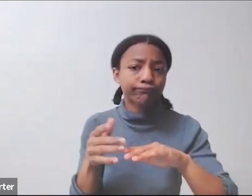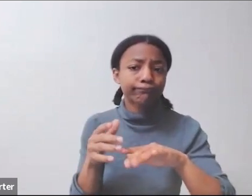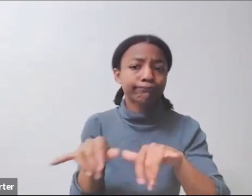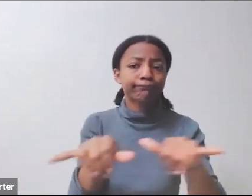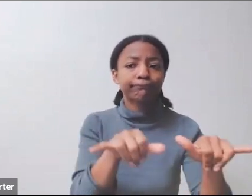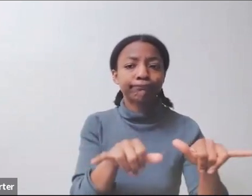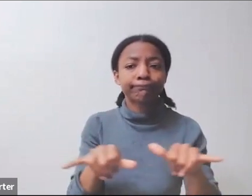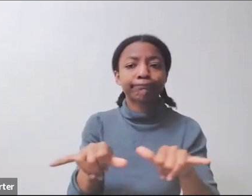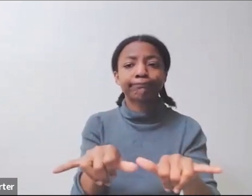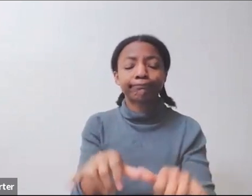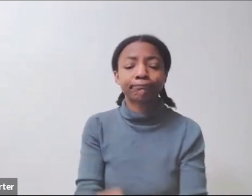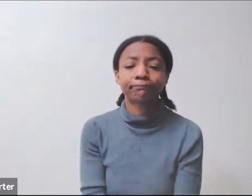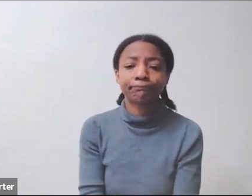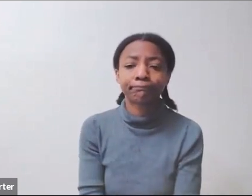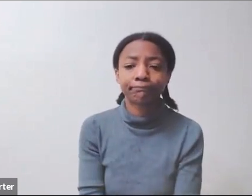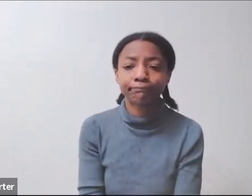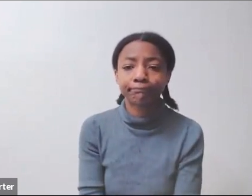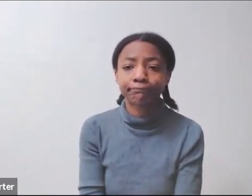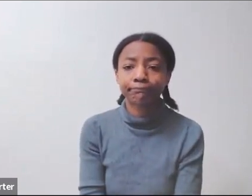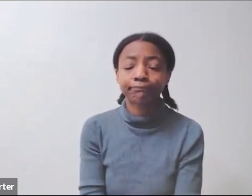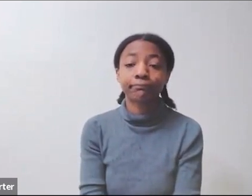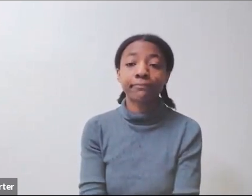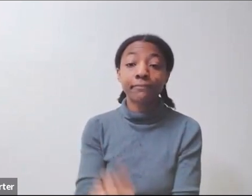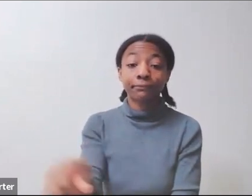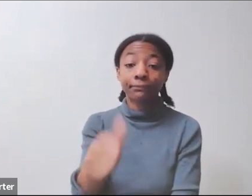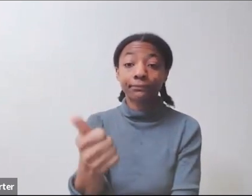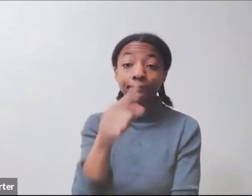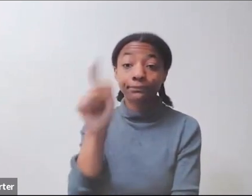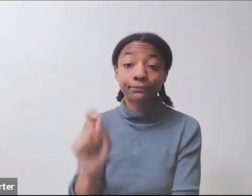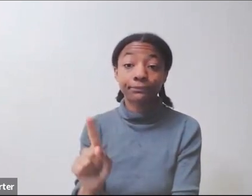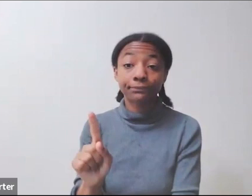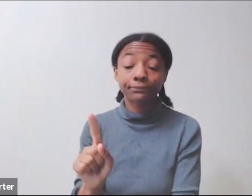Thank you. We also have a question from Joanne asking if there is a special path